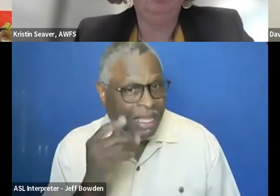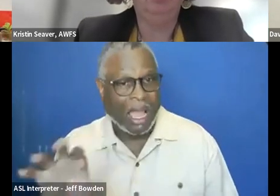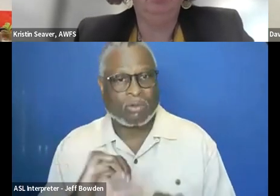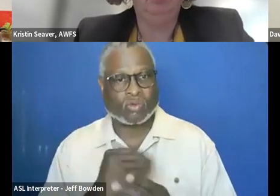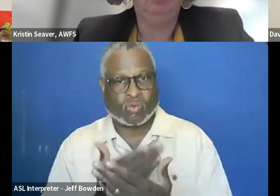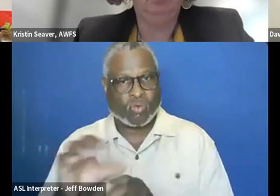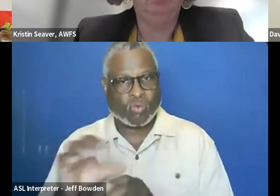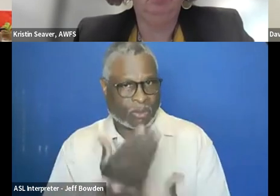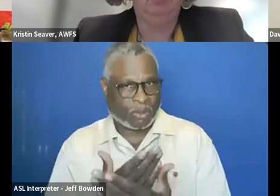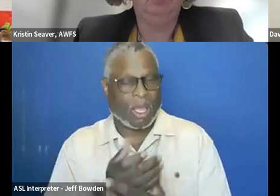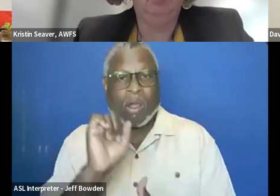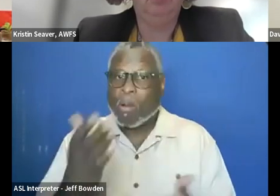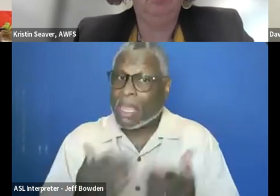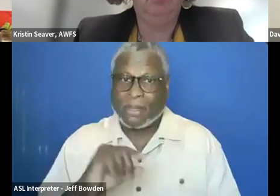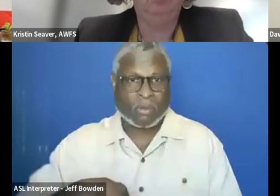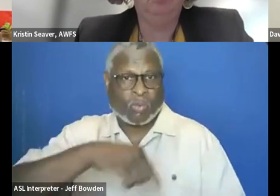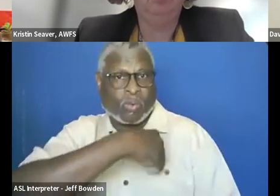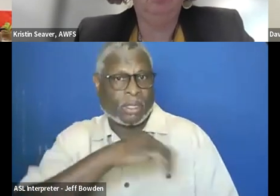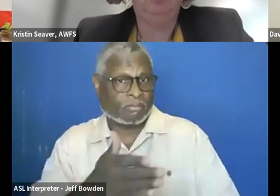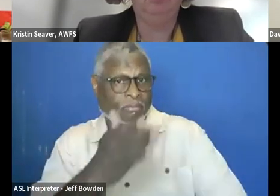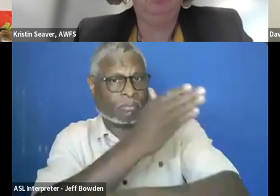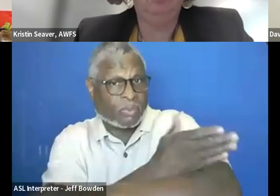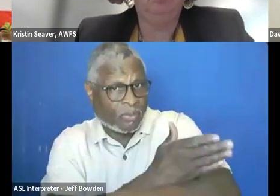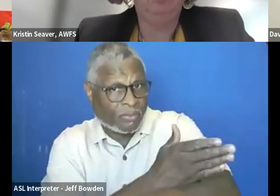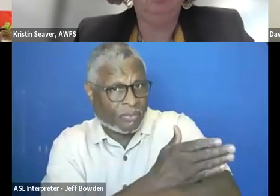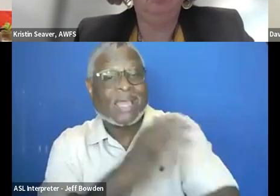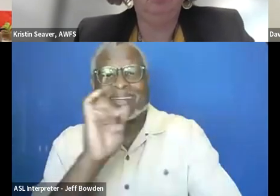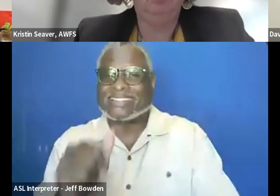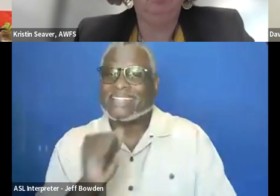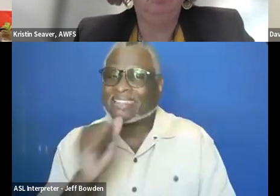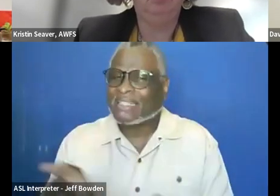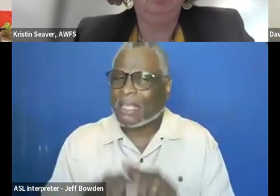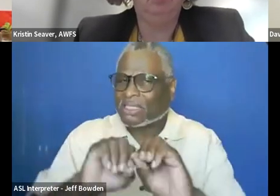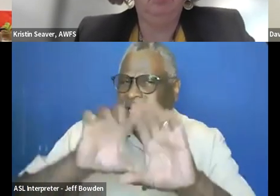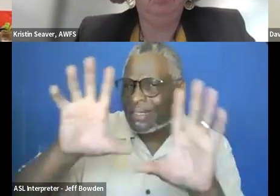and whether or not we are improving. It is not as clear in the world of sustainability.